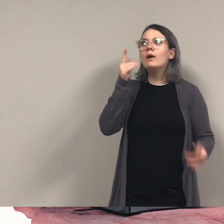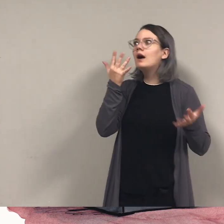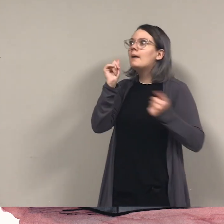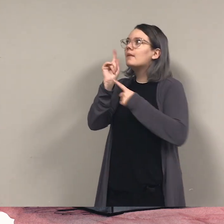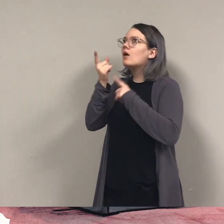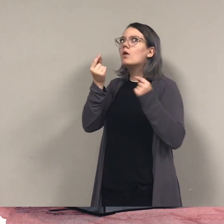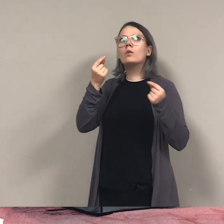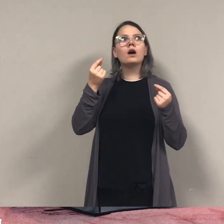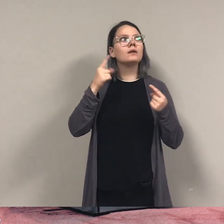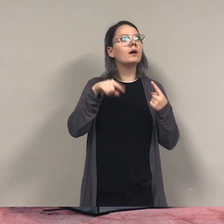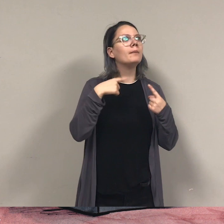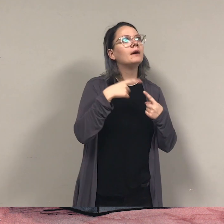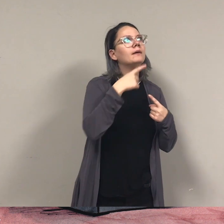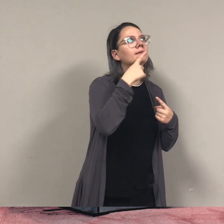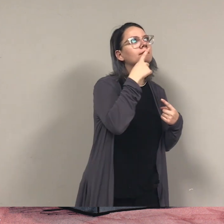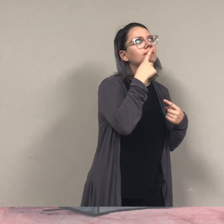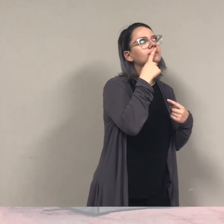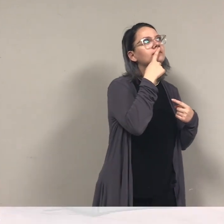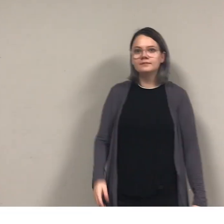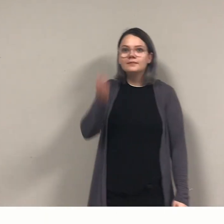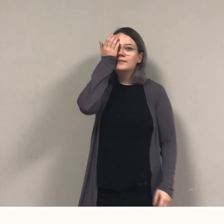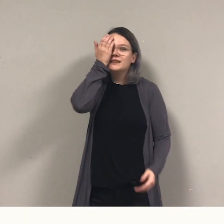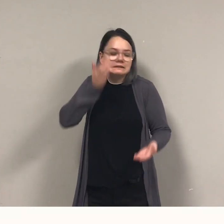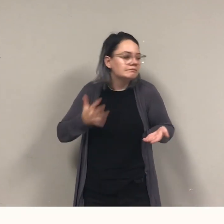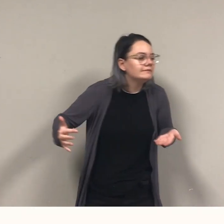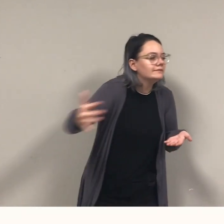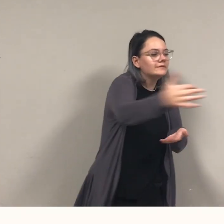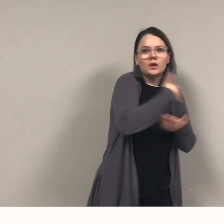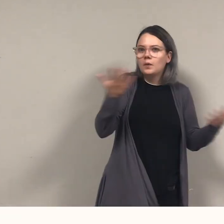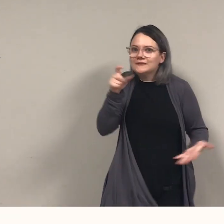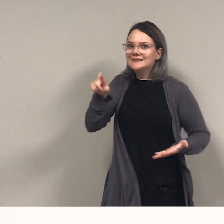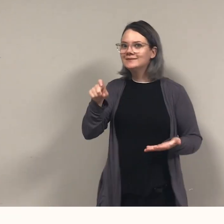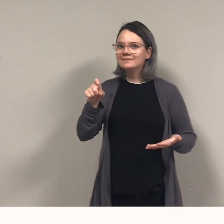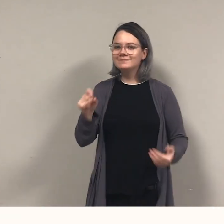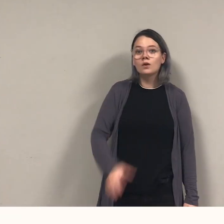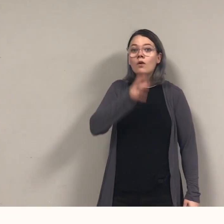Pirate gathers what she needs: old bandana, borrowed beads,